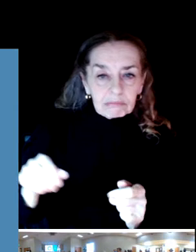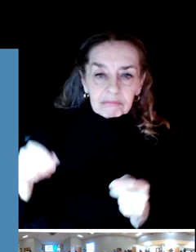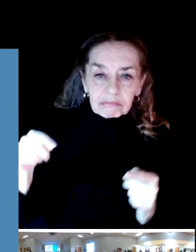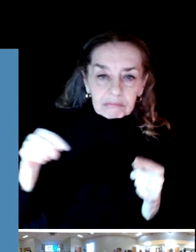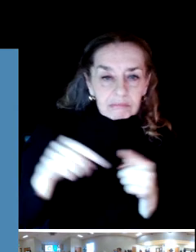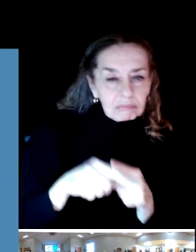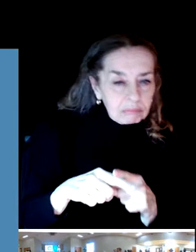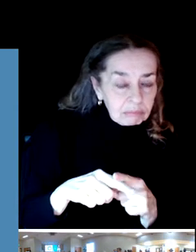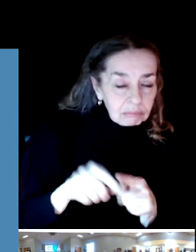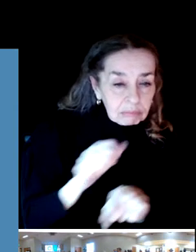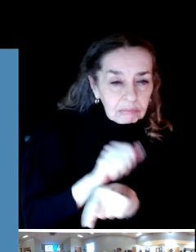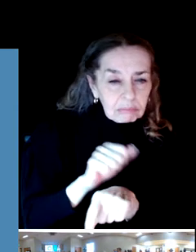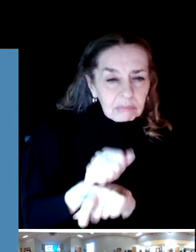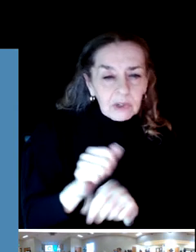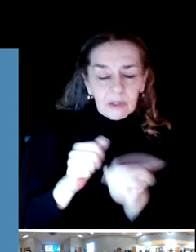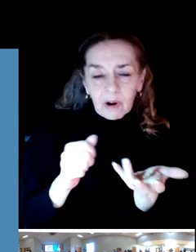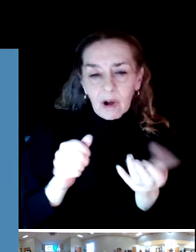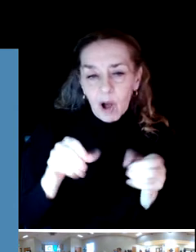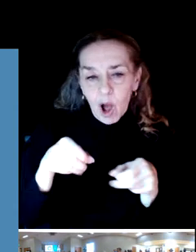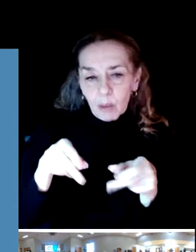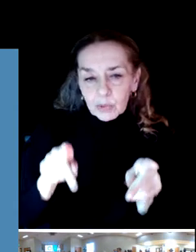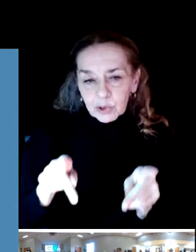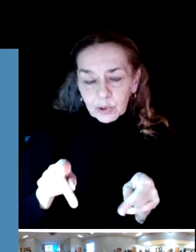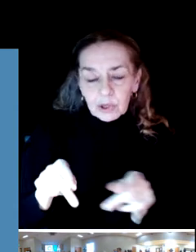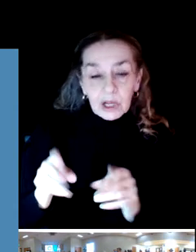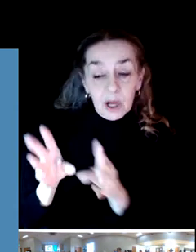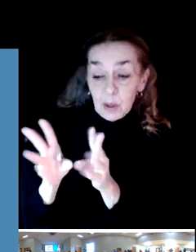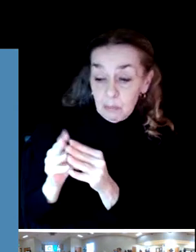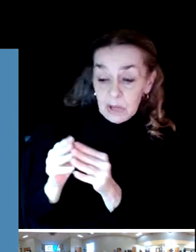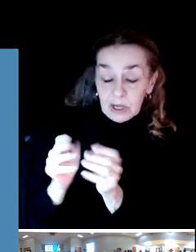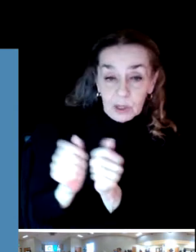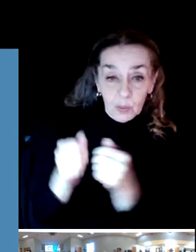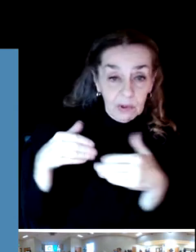It includes meetings that will have with young people and teams.